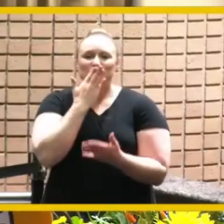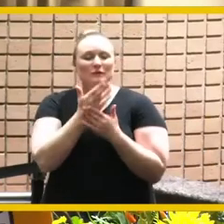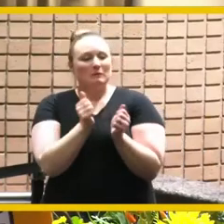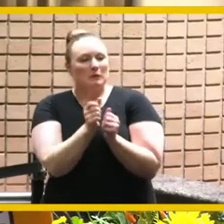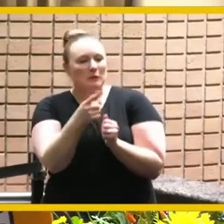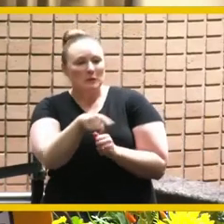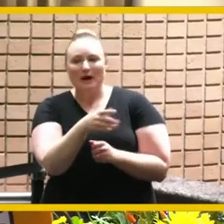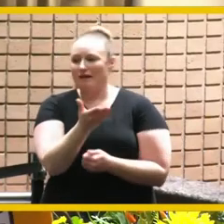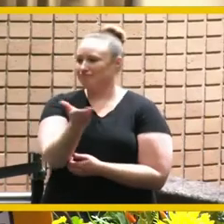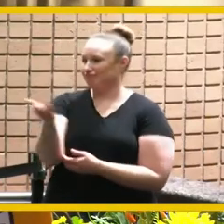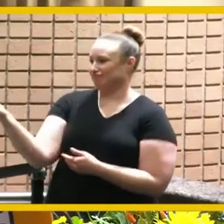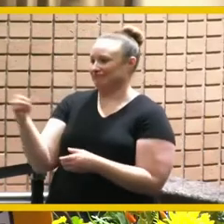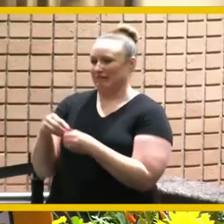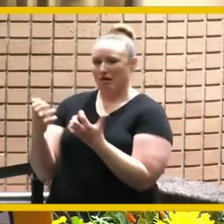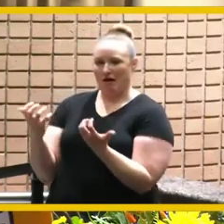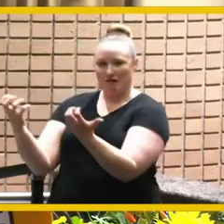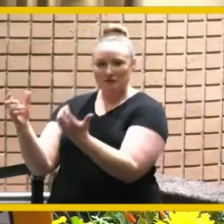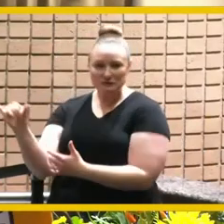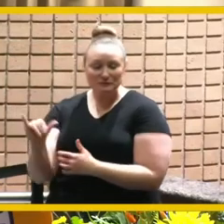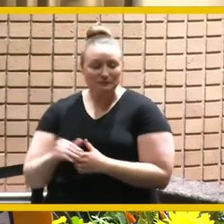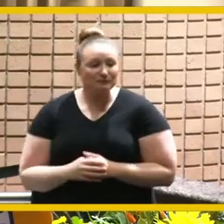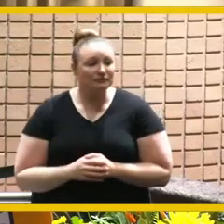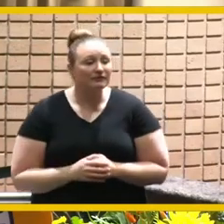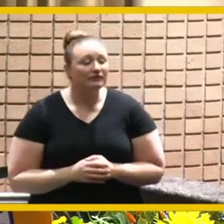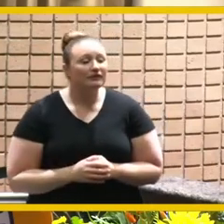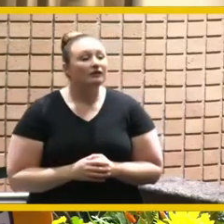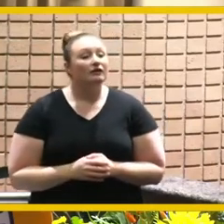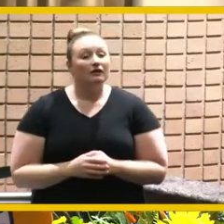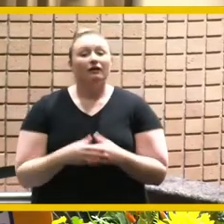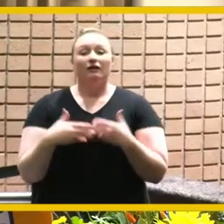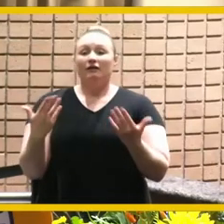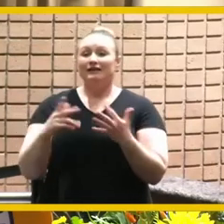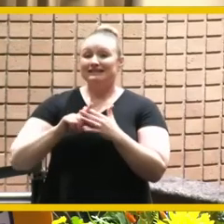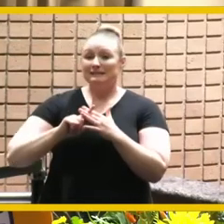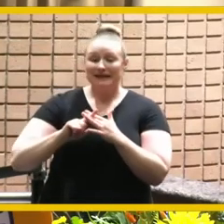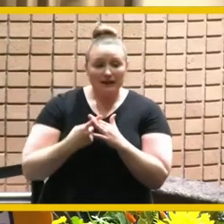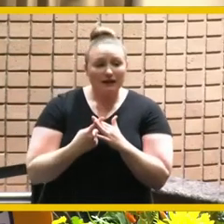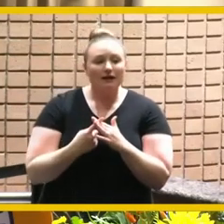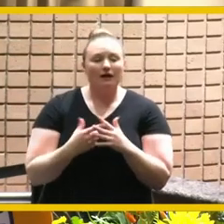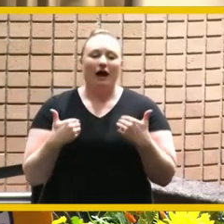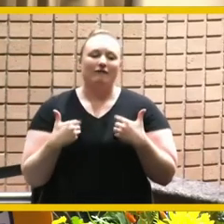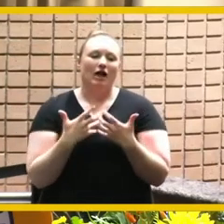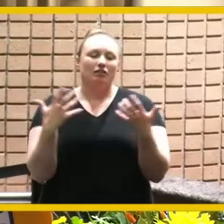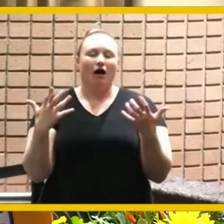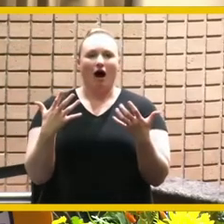to begin uh mayor bailey in this little card is is a lot of thoughtfulness from your executive team